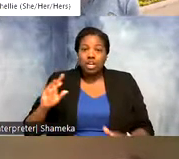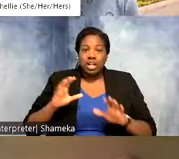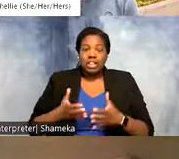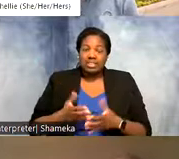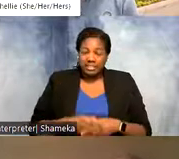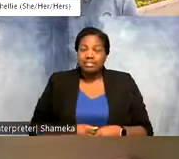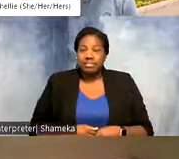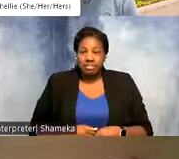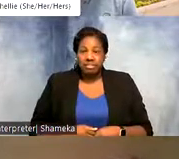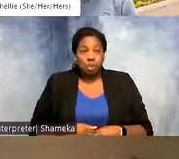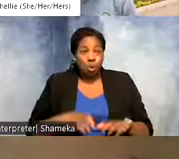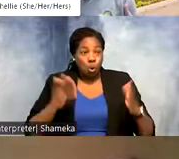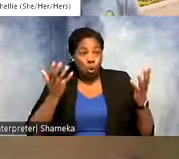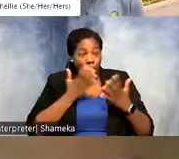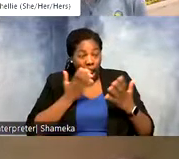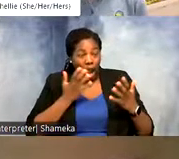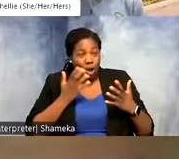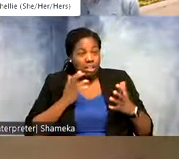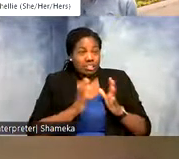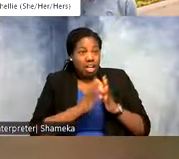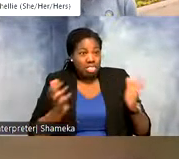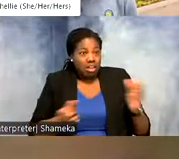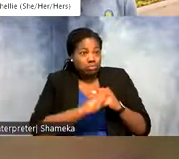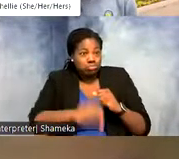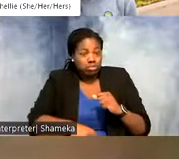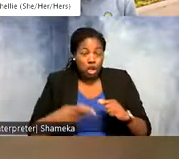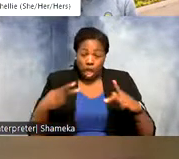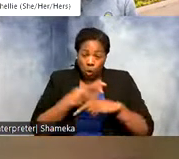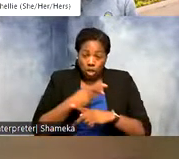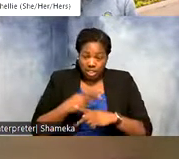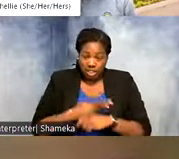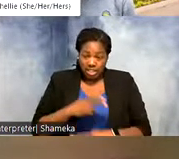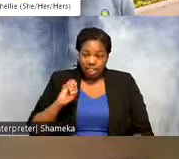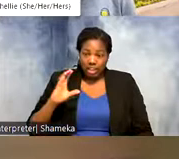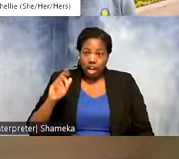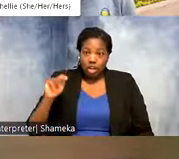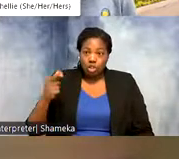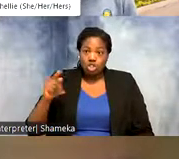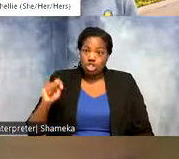Shellie: Wow, that was quite the mouthful. I heard you say that you are a quantitative ecologist. I hear the word